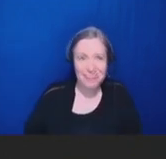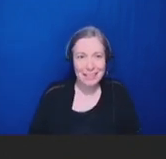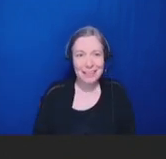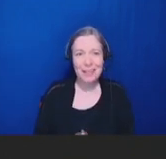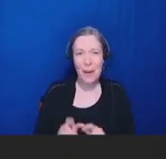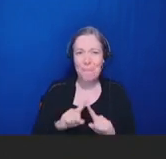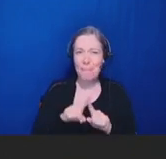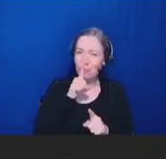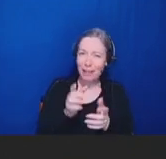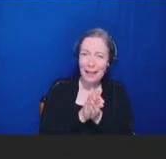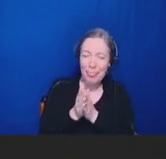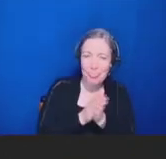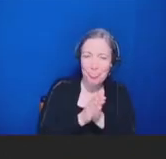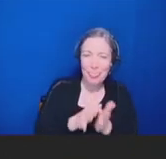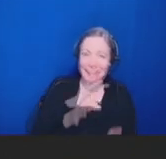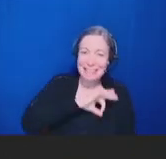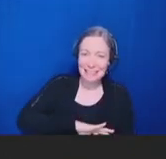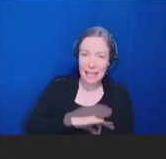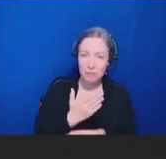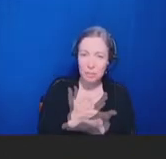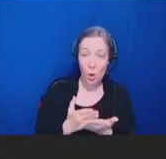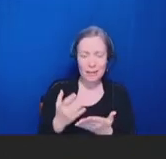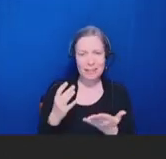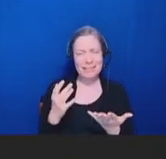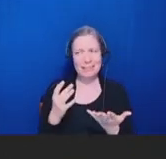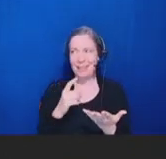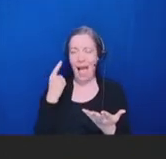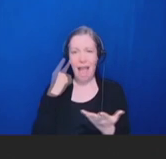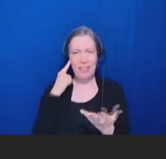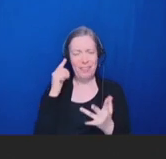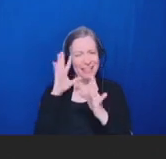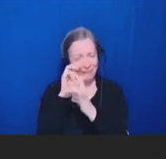the literature, I think we need to ask ourselves "What can be done from an incentive standpoint?"